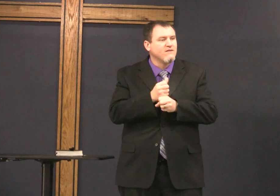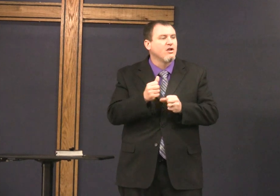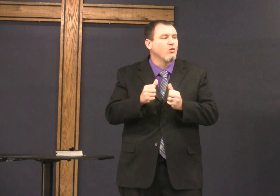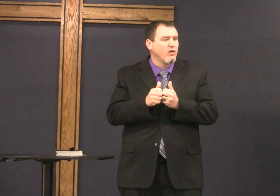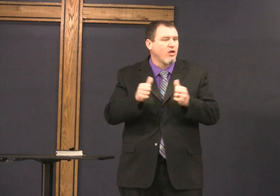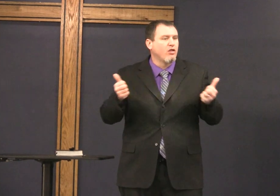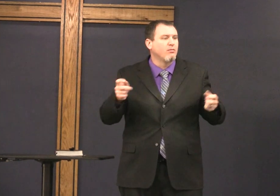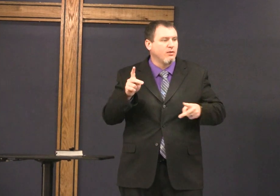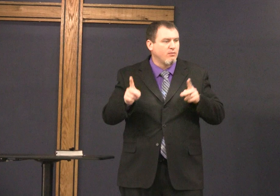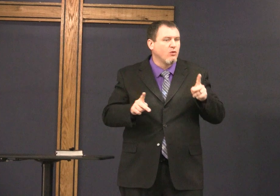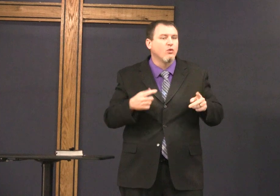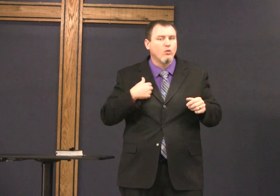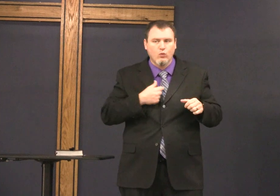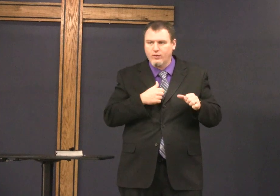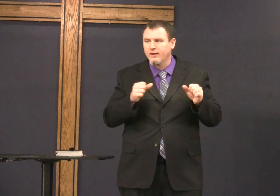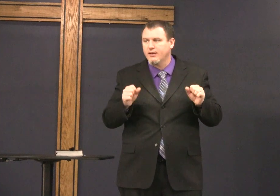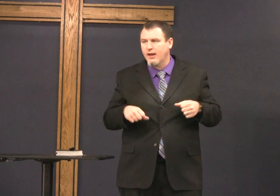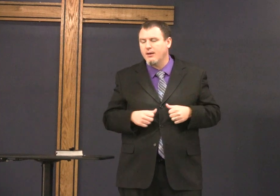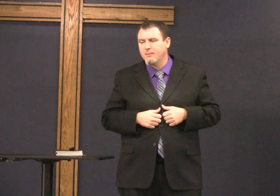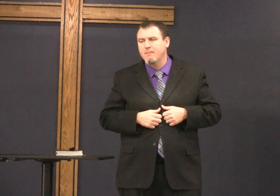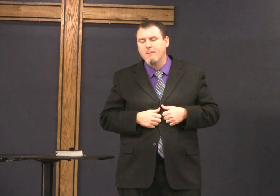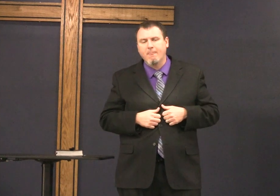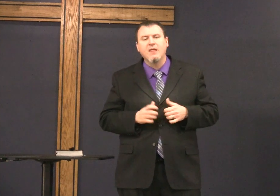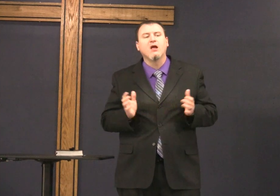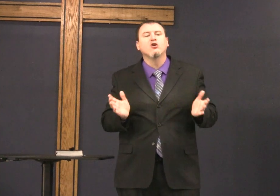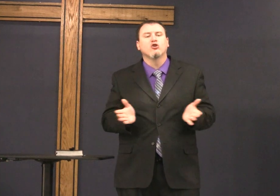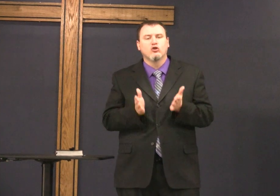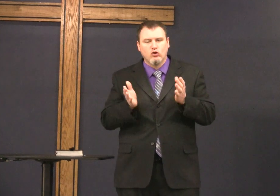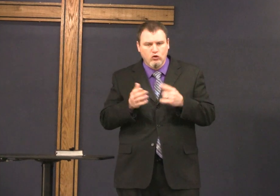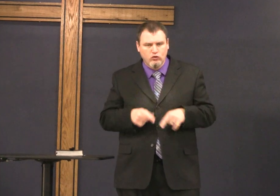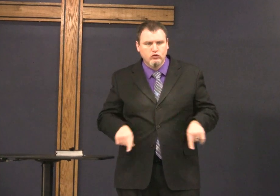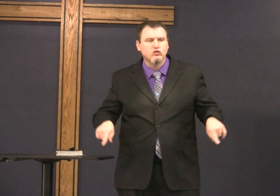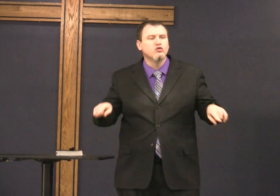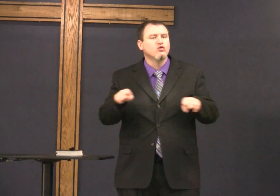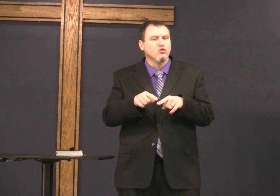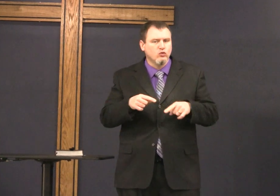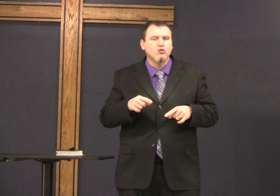we share our faith with other people we can do that I encourage you